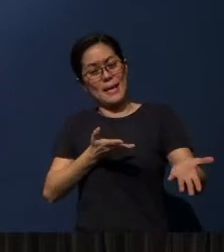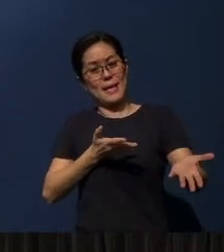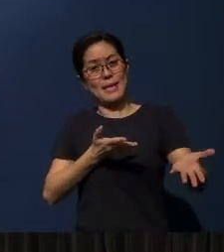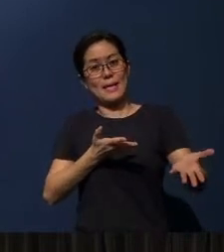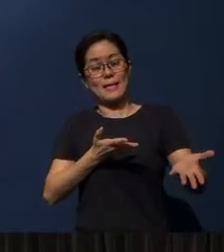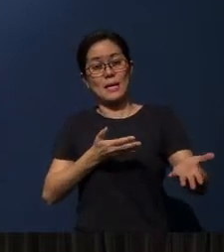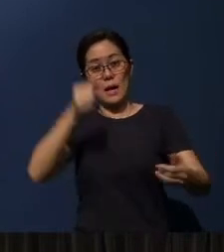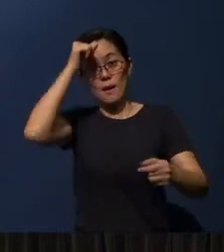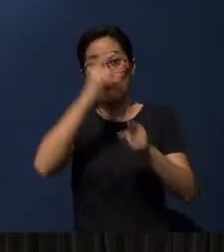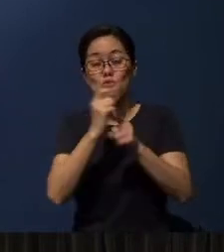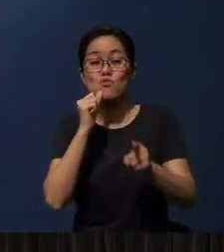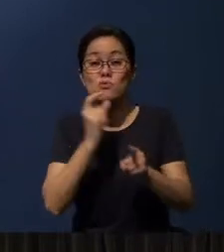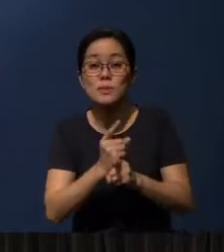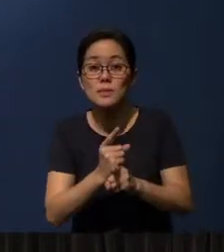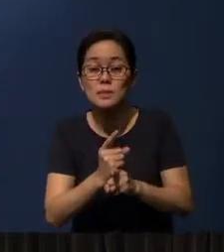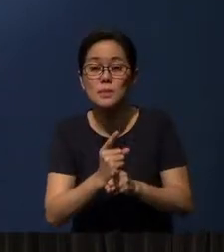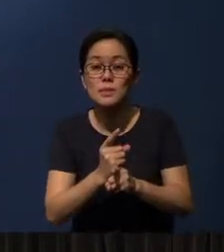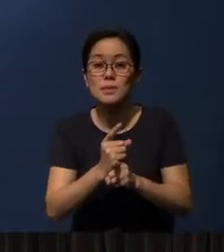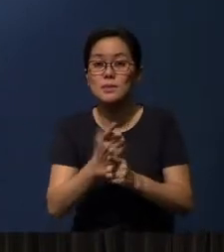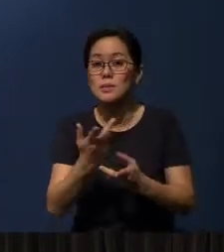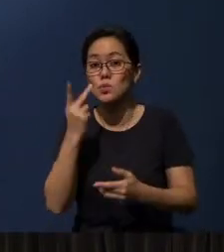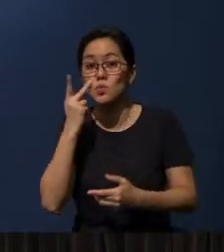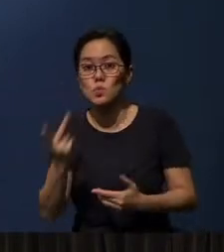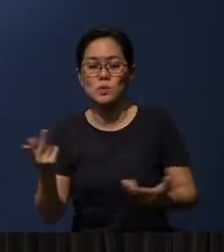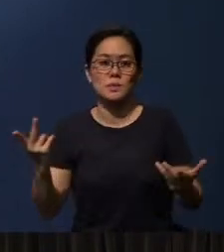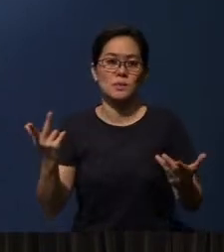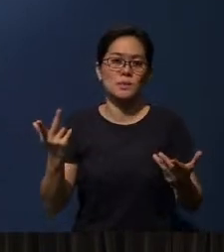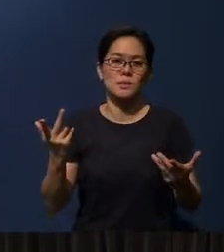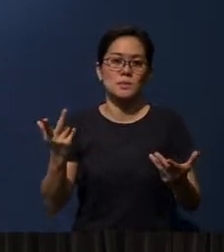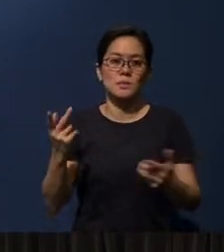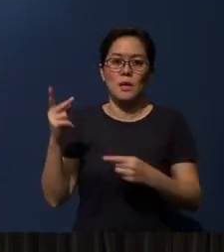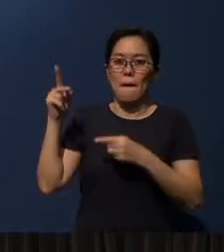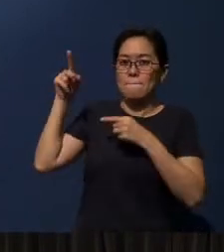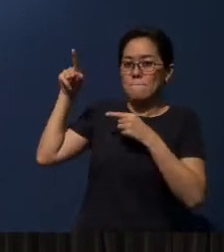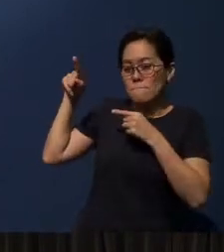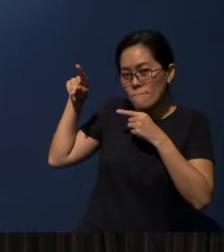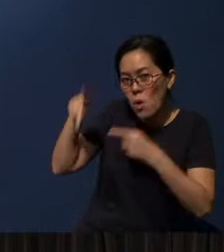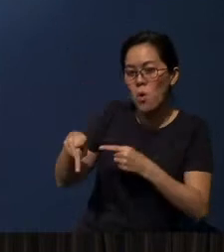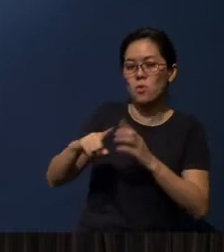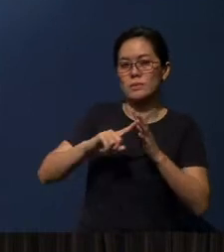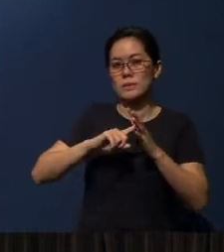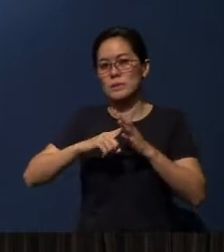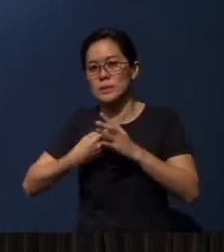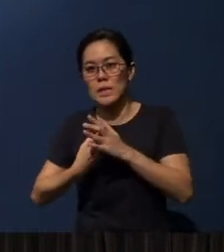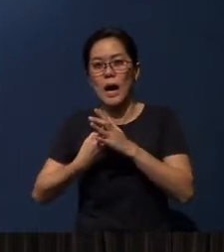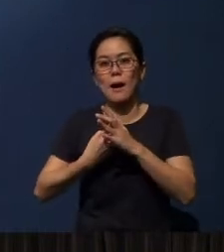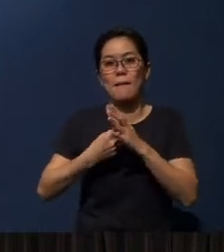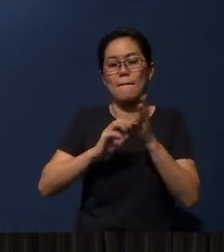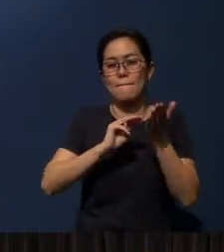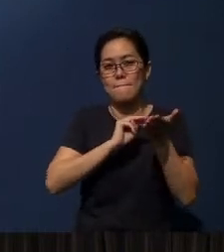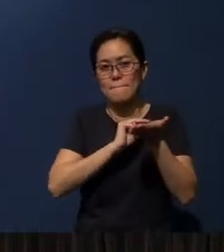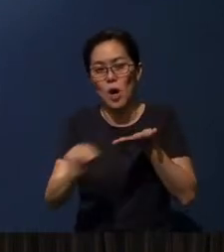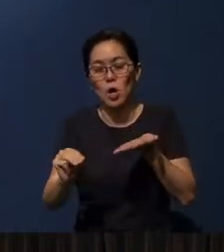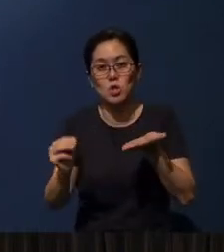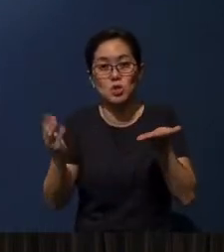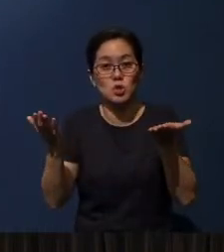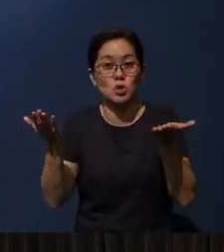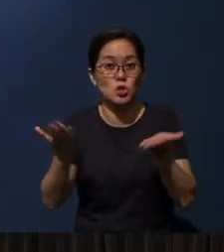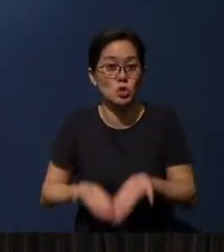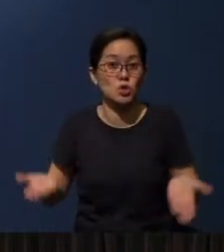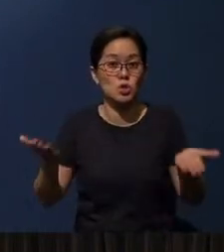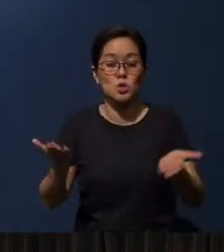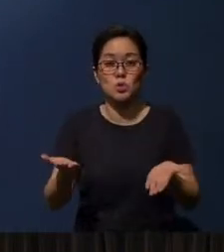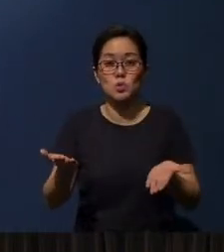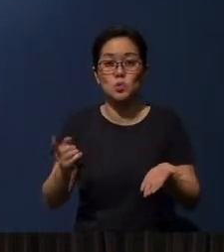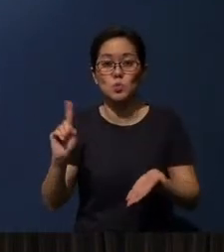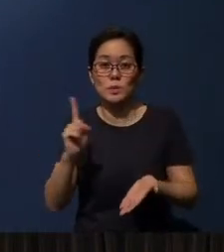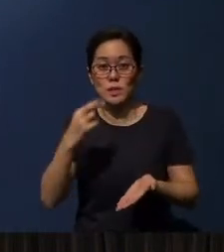Brothers and sisters, you see, Paul began his message here in Romans chapter 10,